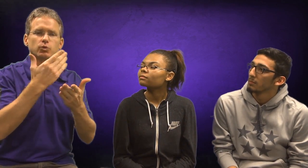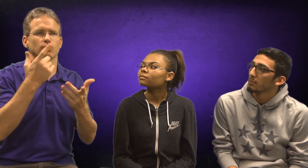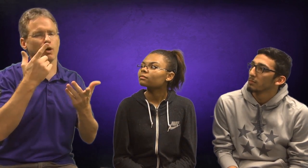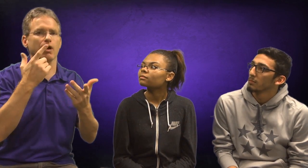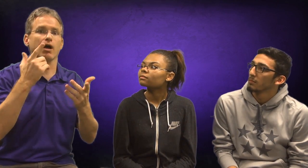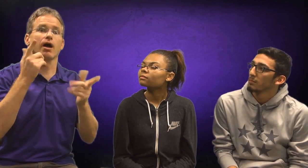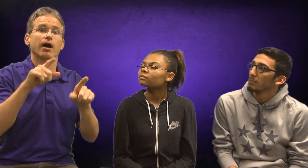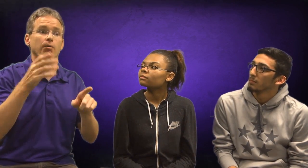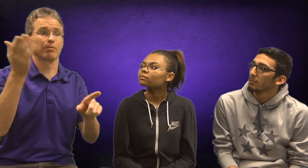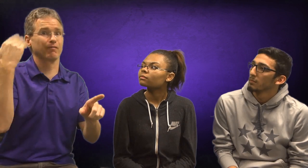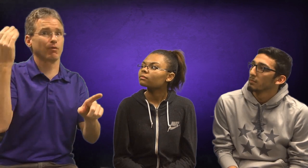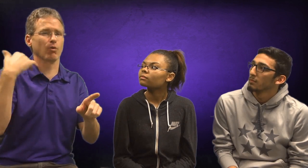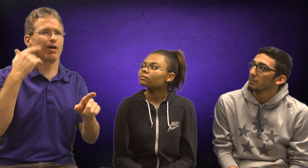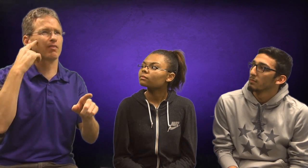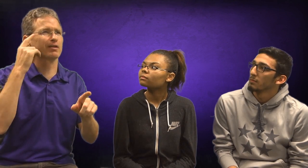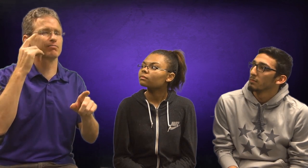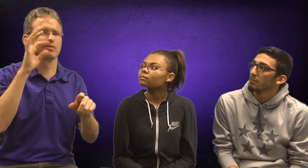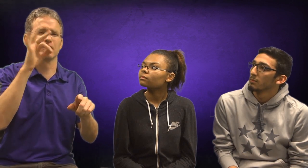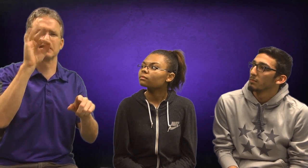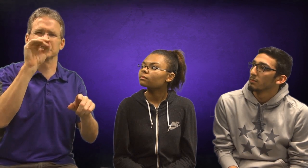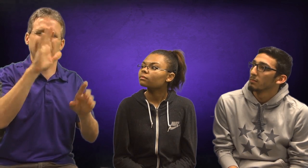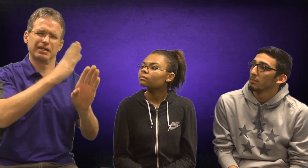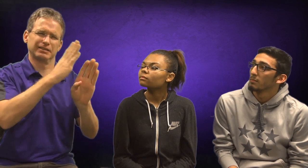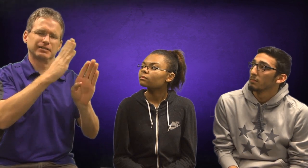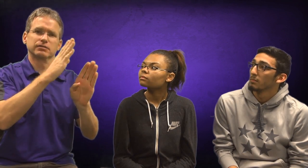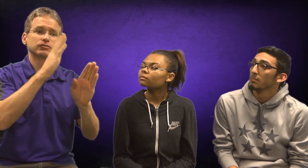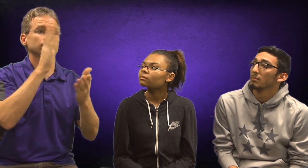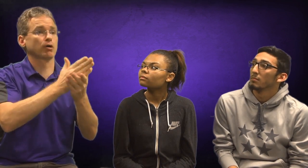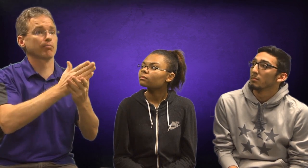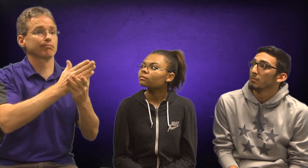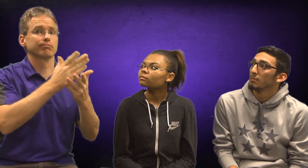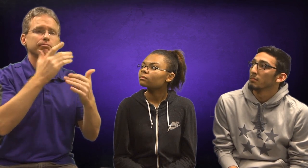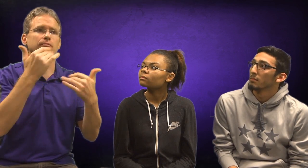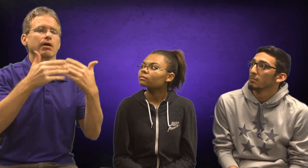But it actually happened in the 1990s.